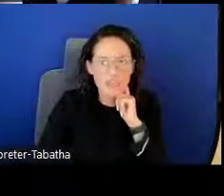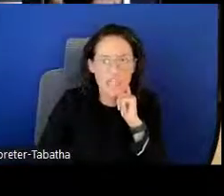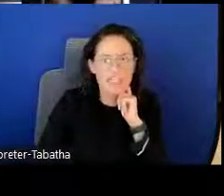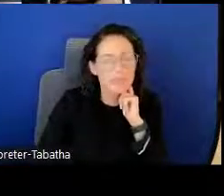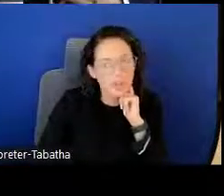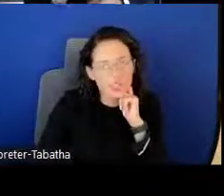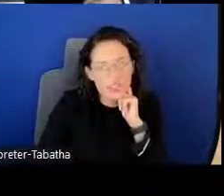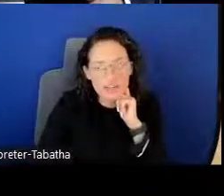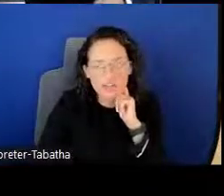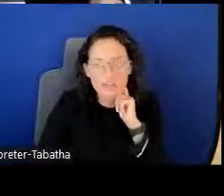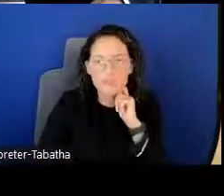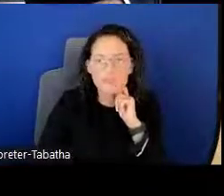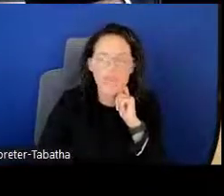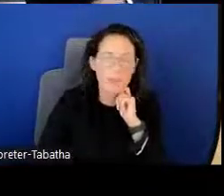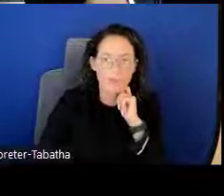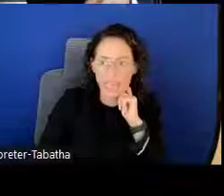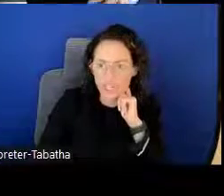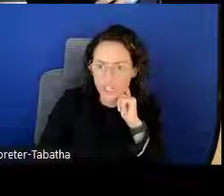not smart enough, not prepared.